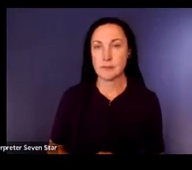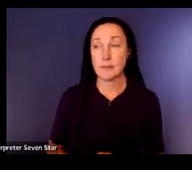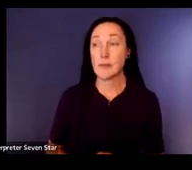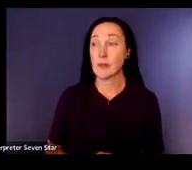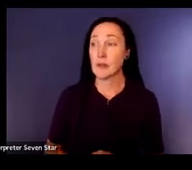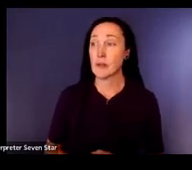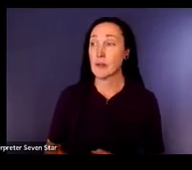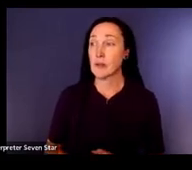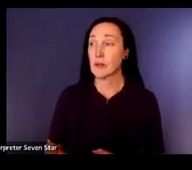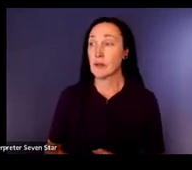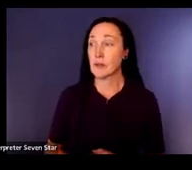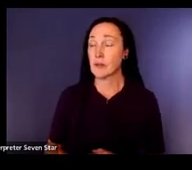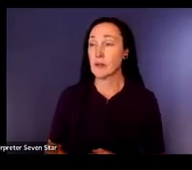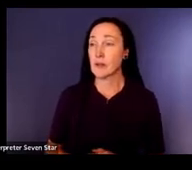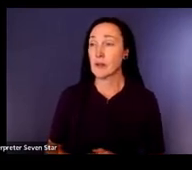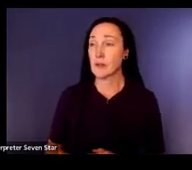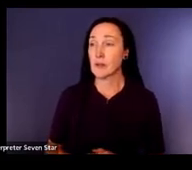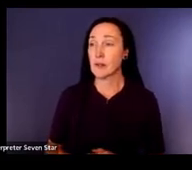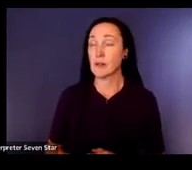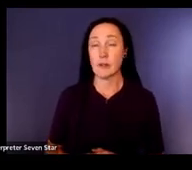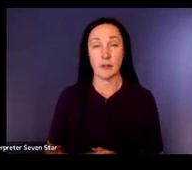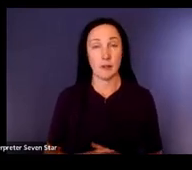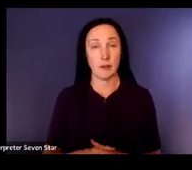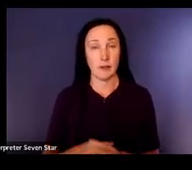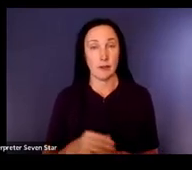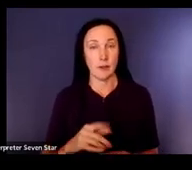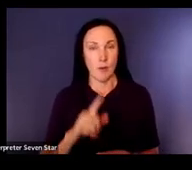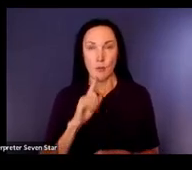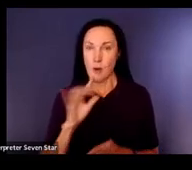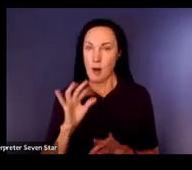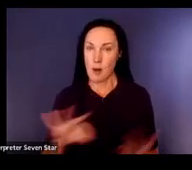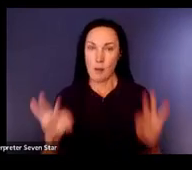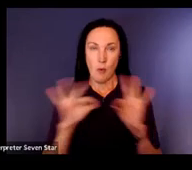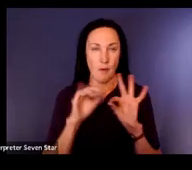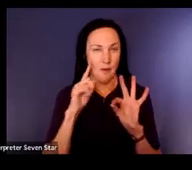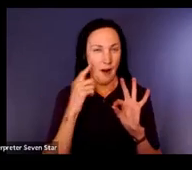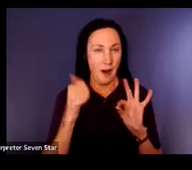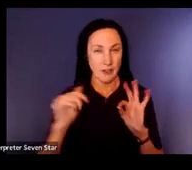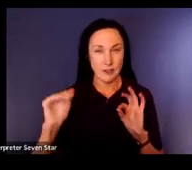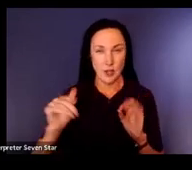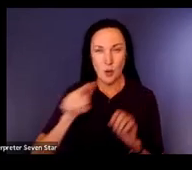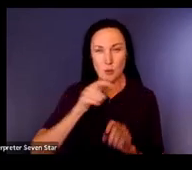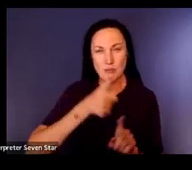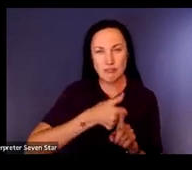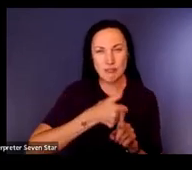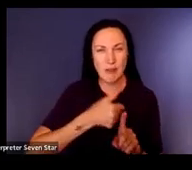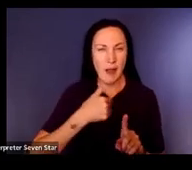method is particularly particularly important for children with complex needs who may not fit into